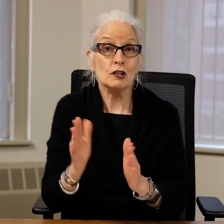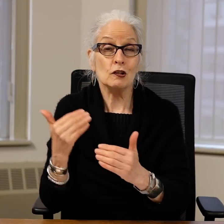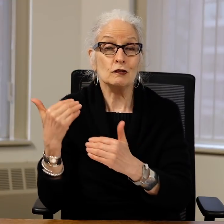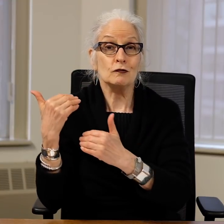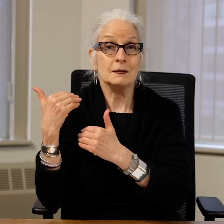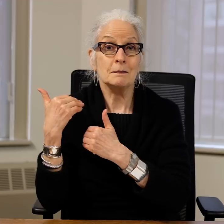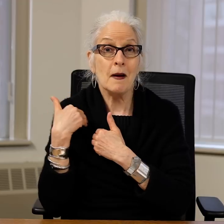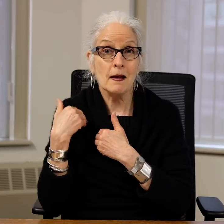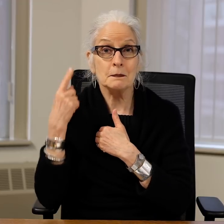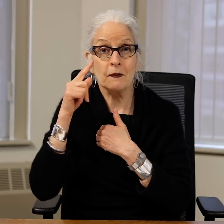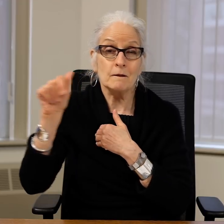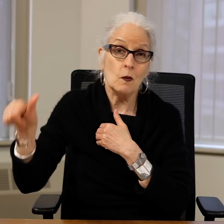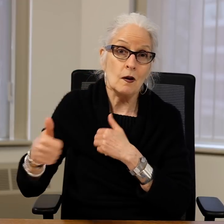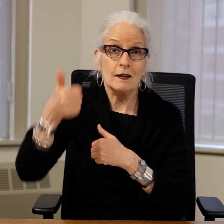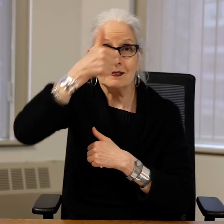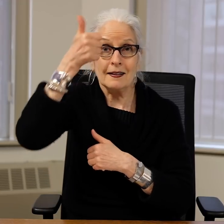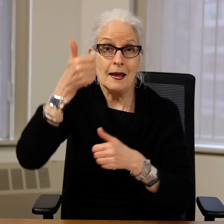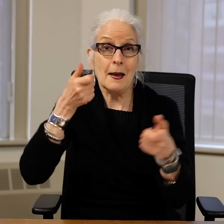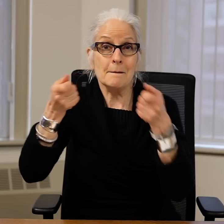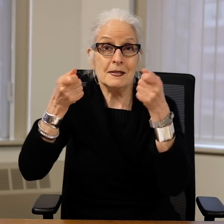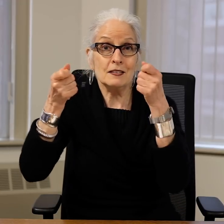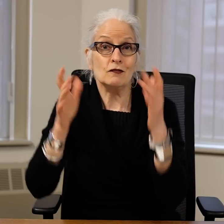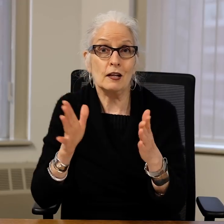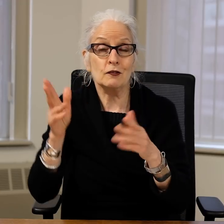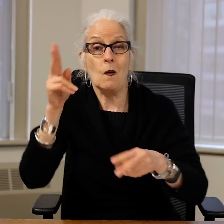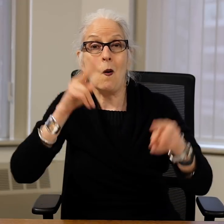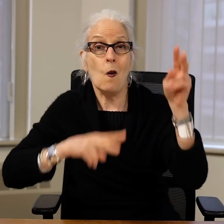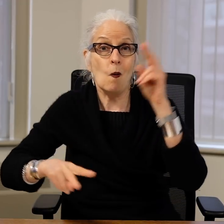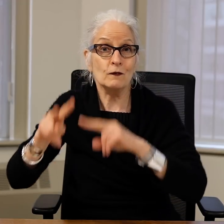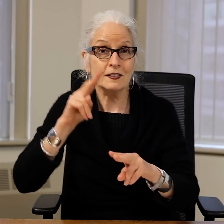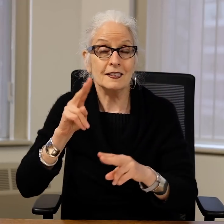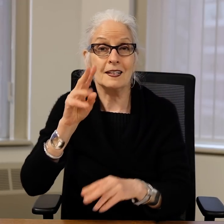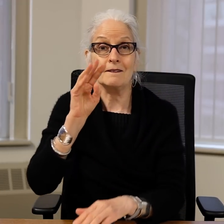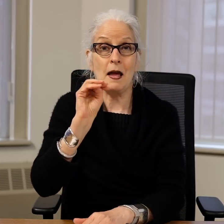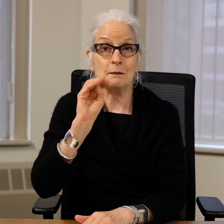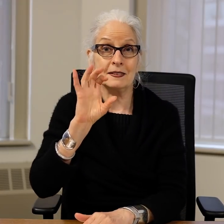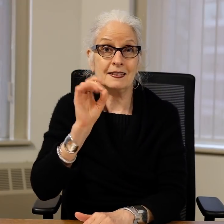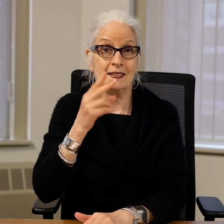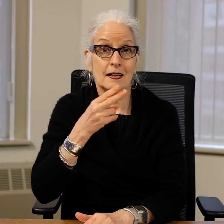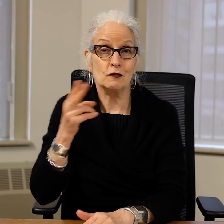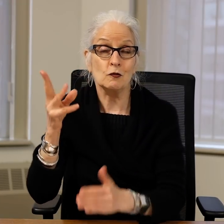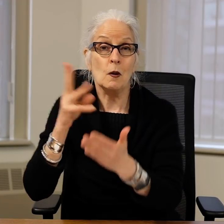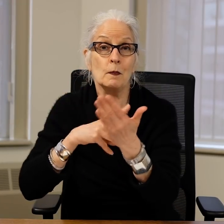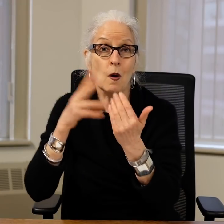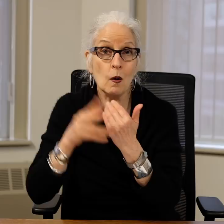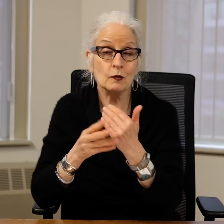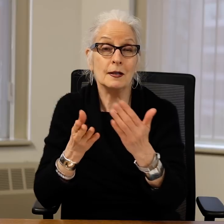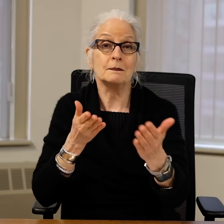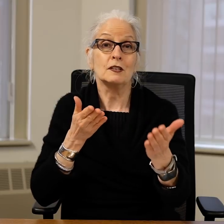The Commissioner is responsible for the executive administration and oversight of MCDHH's